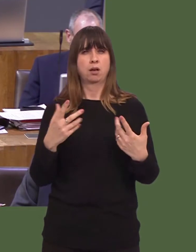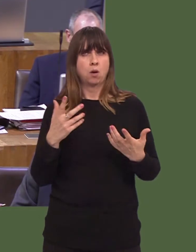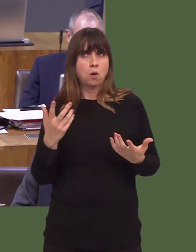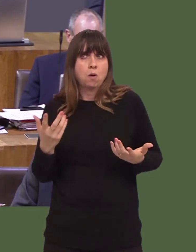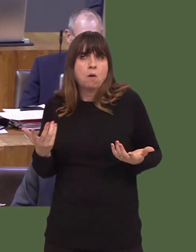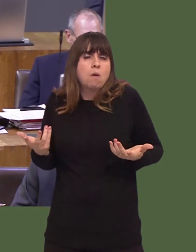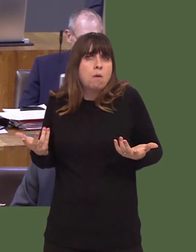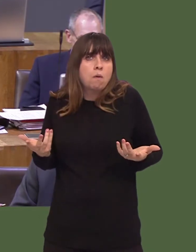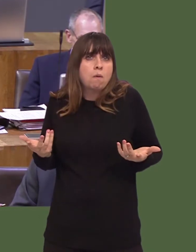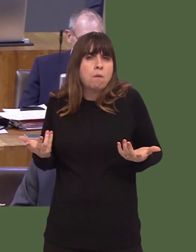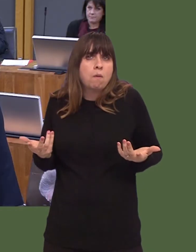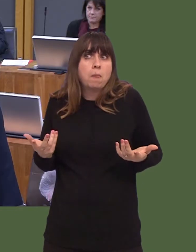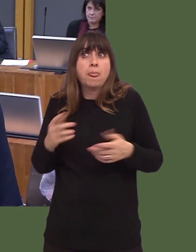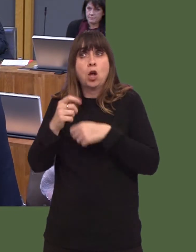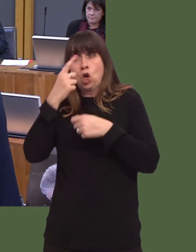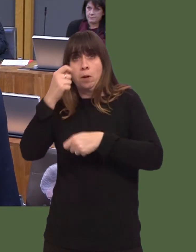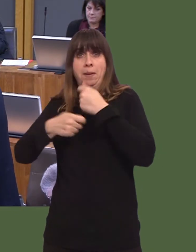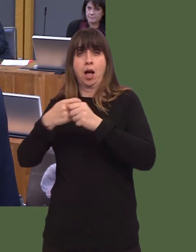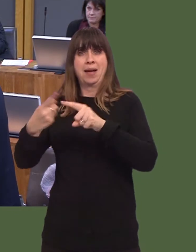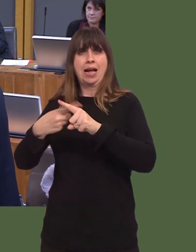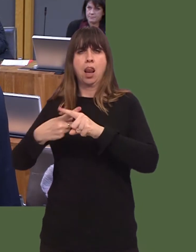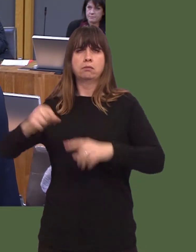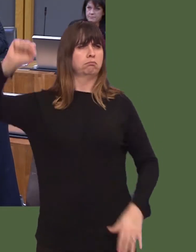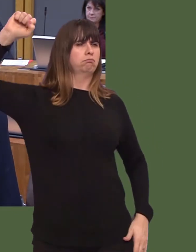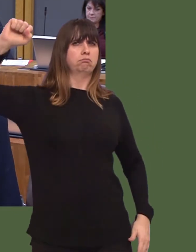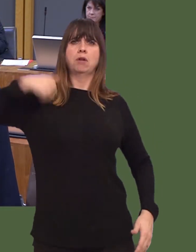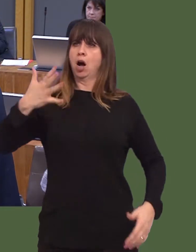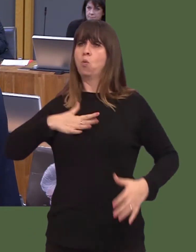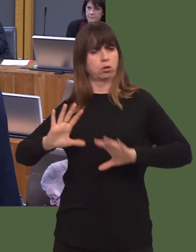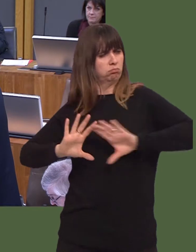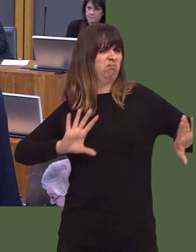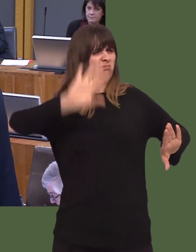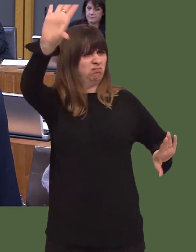what might cause the rise of English nationalism, and people in England feeling aggrieved with the system.